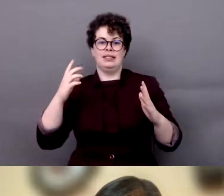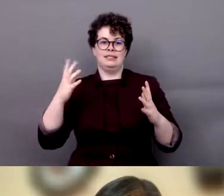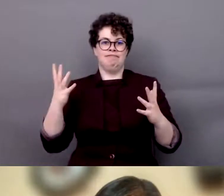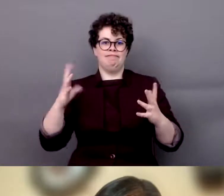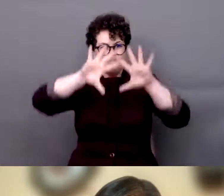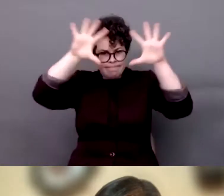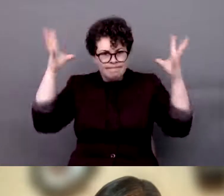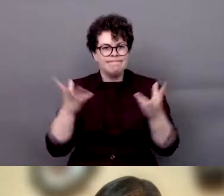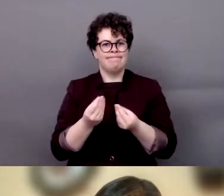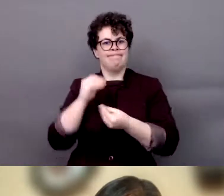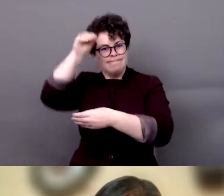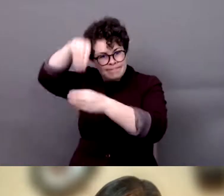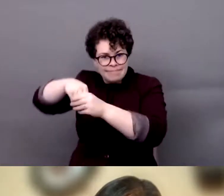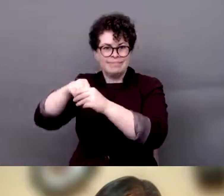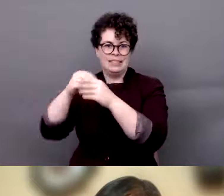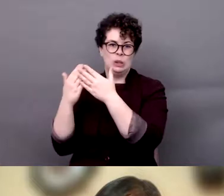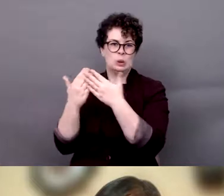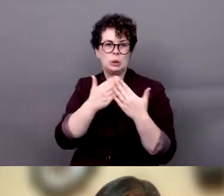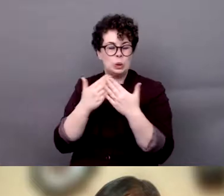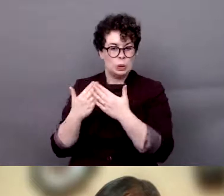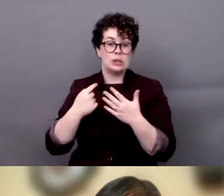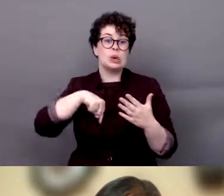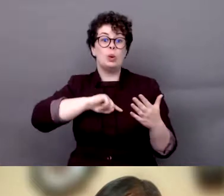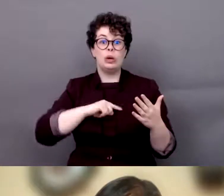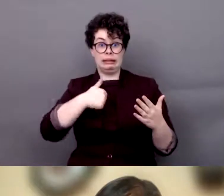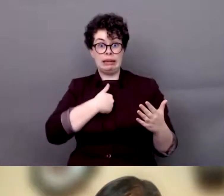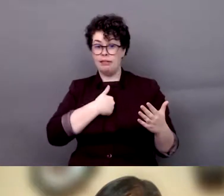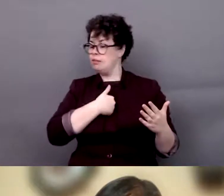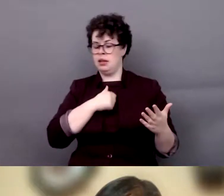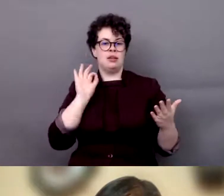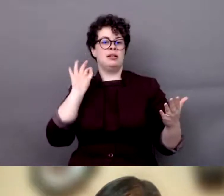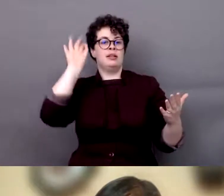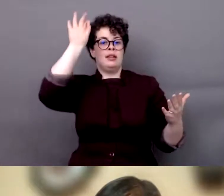attempting to insert this into public debates, into